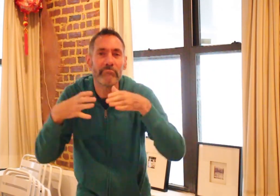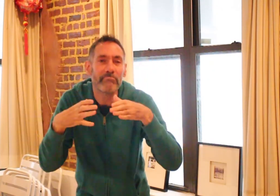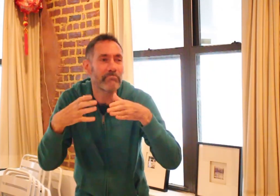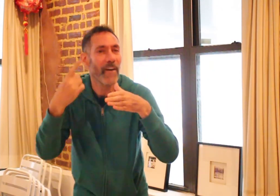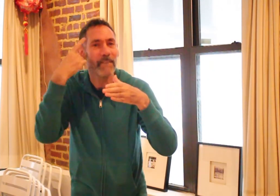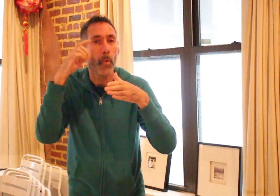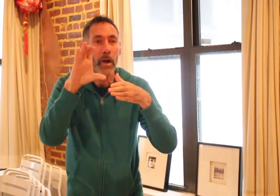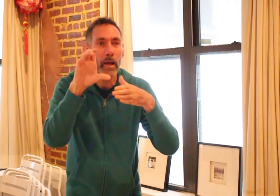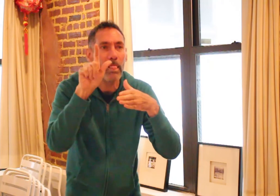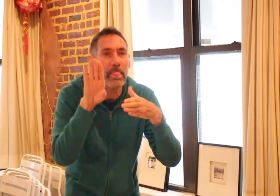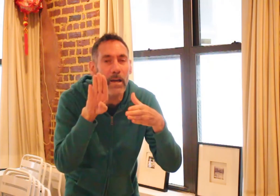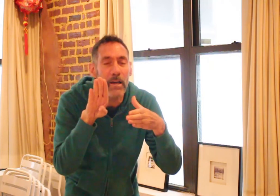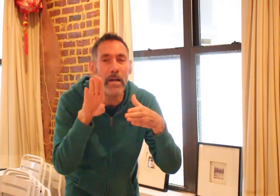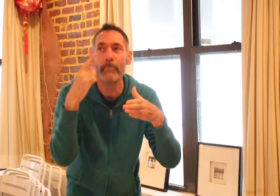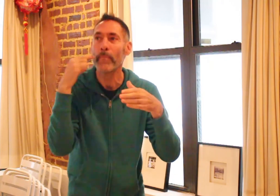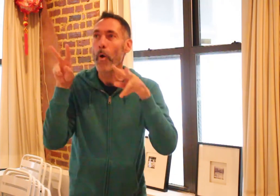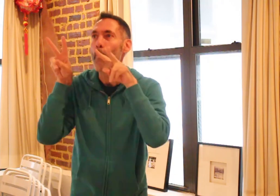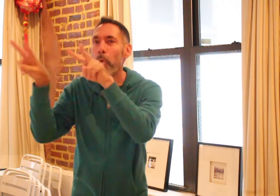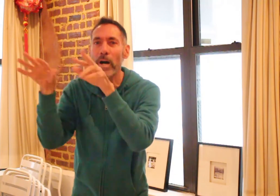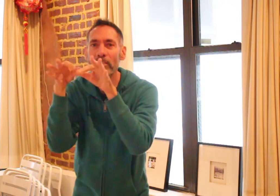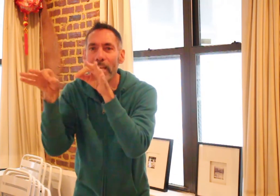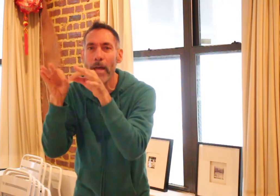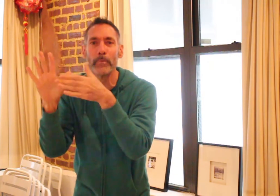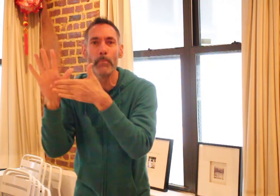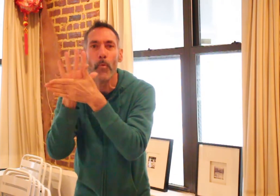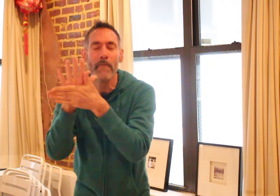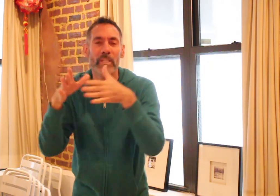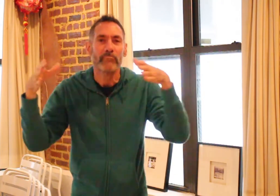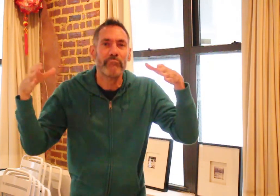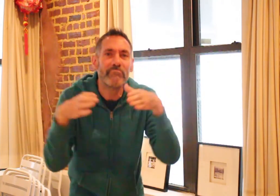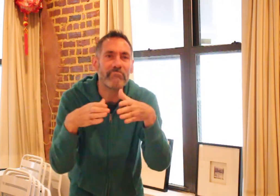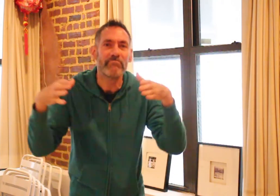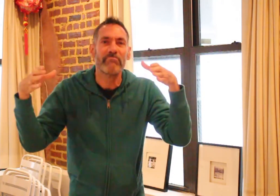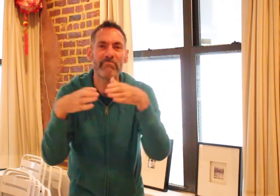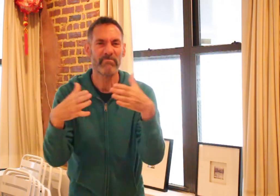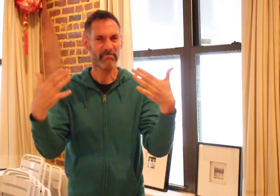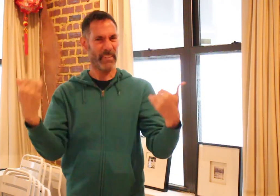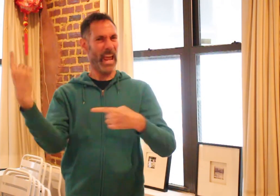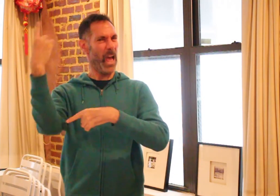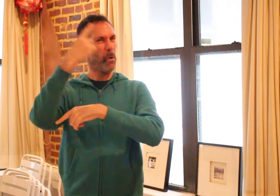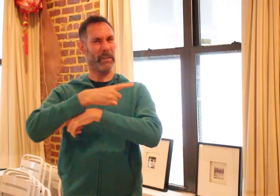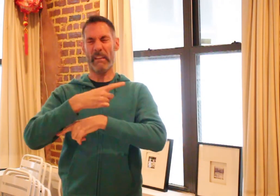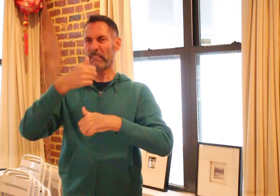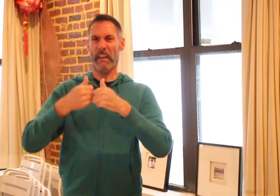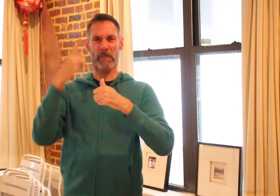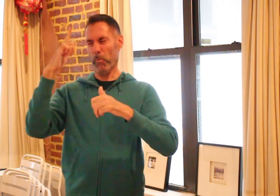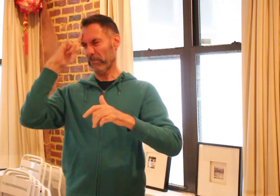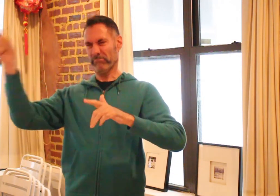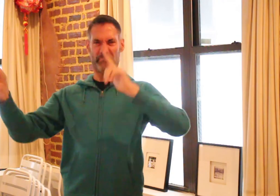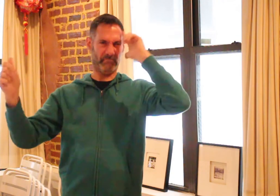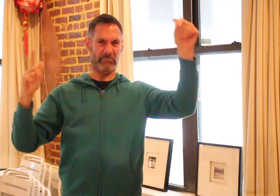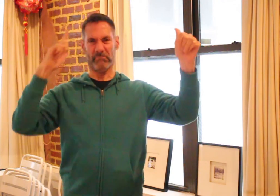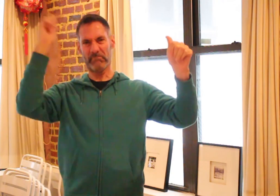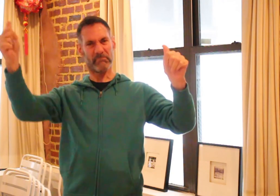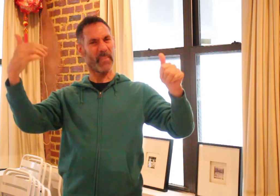for clubs, or watching captioned films all the time. Nowadays, everyone isolates themselves